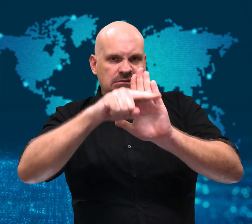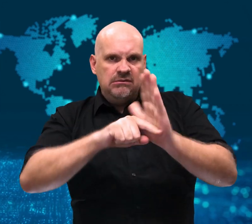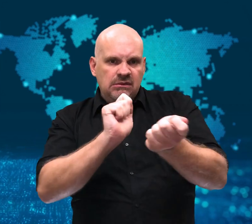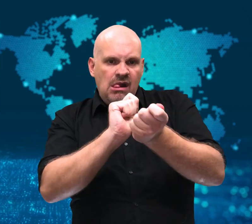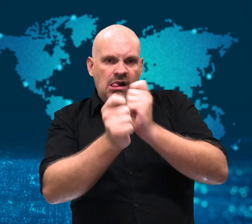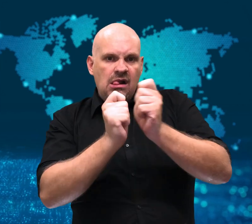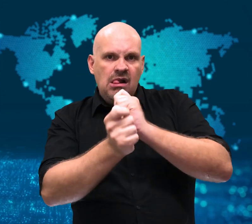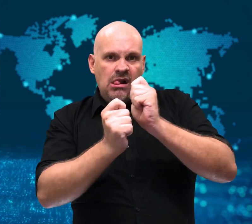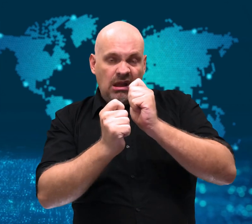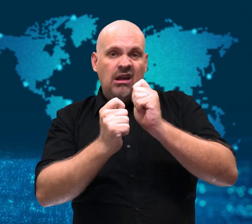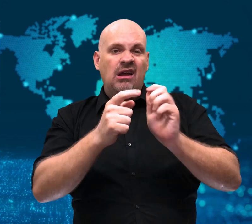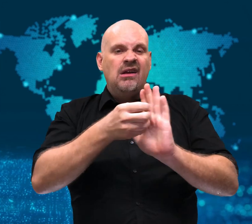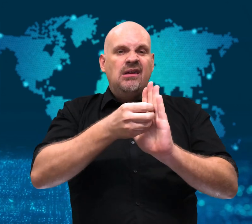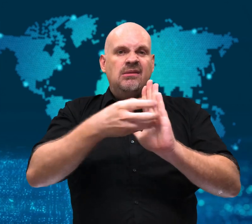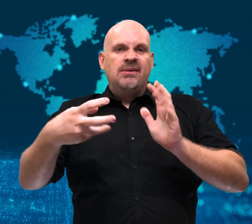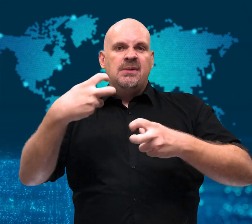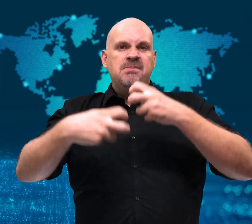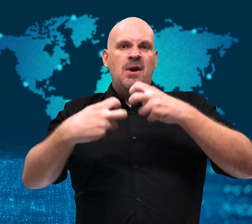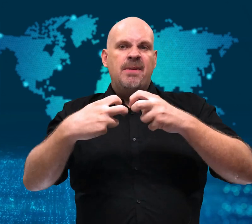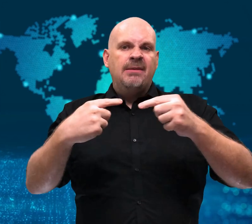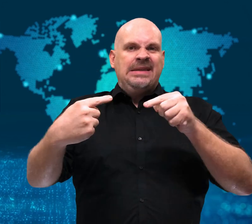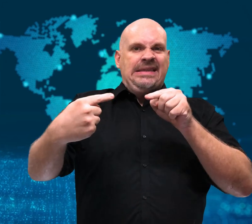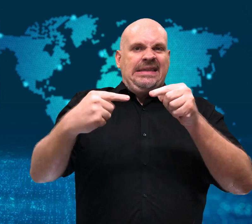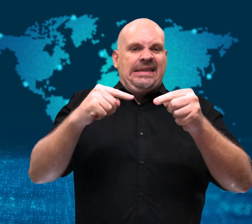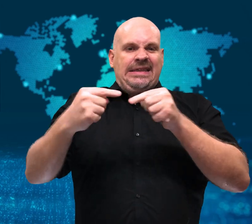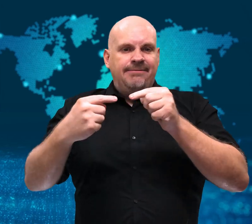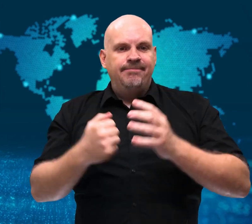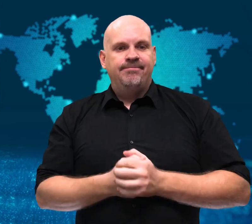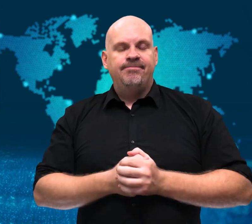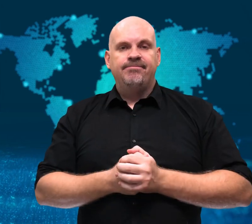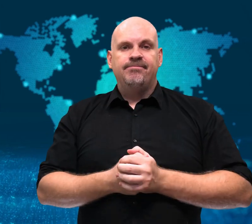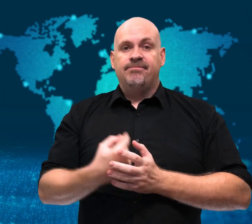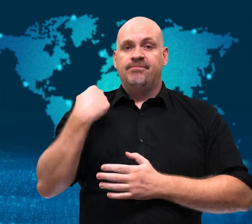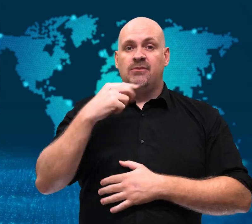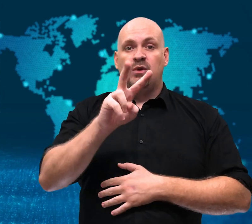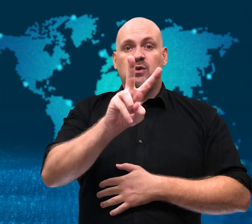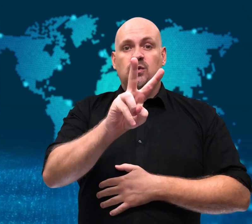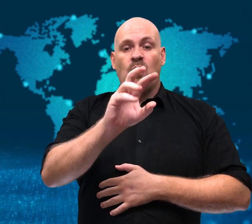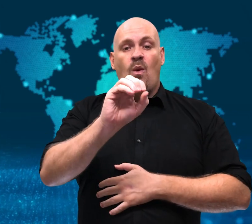country to make political changes.